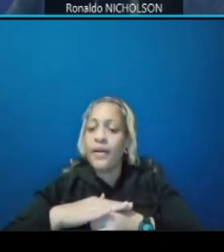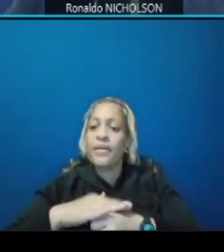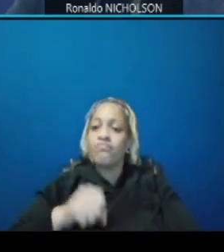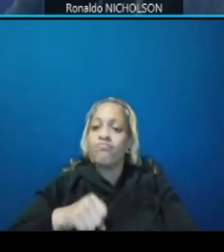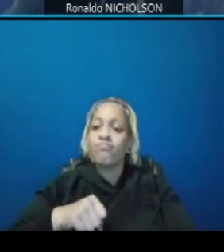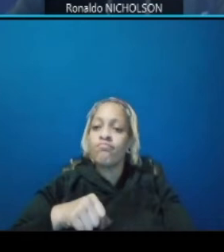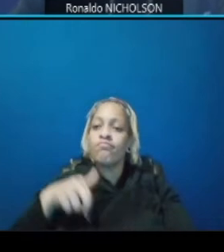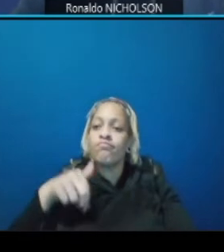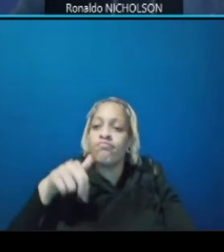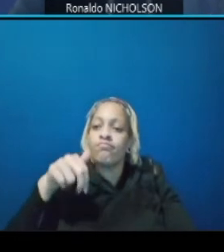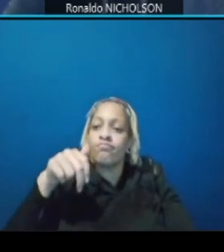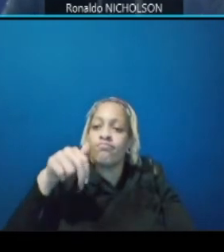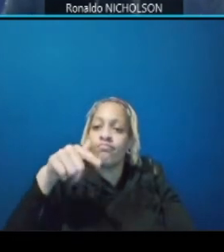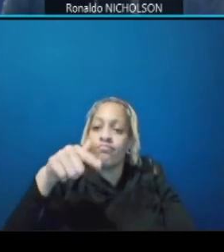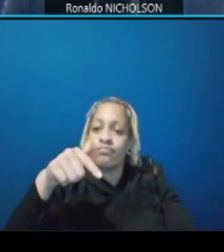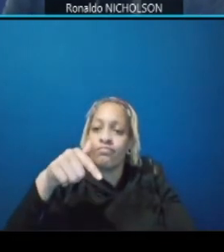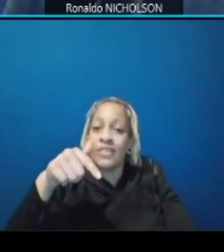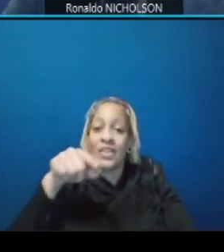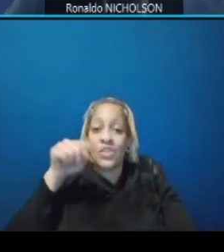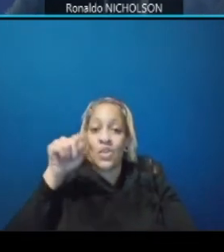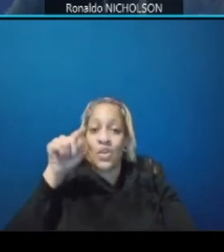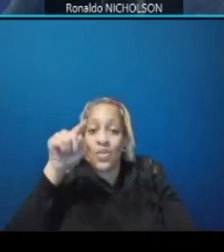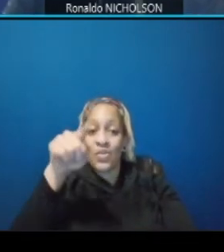to the spring educational facilities